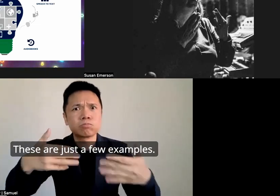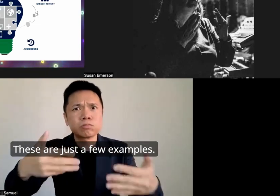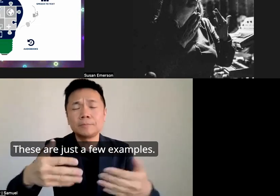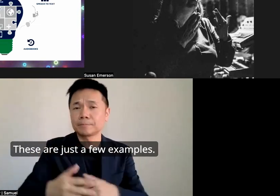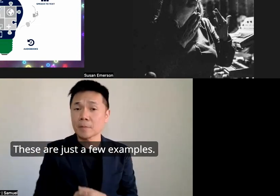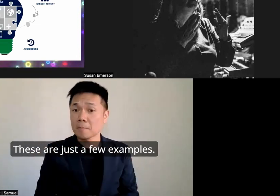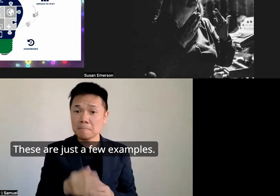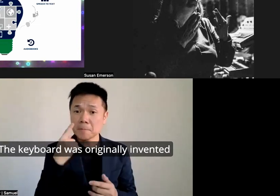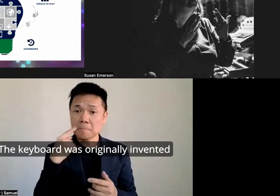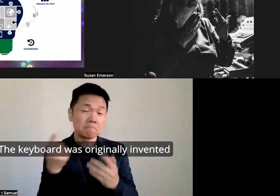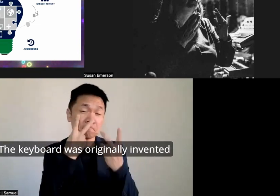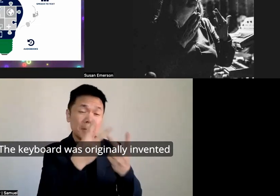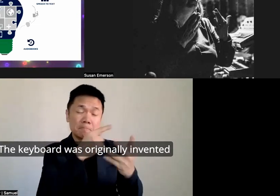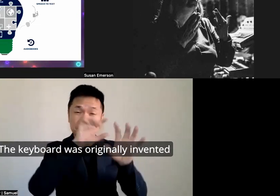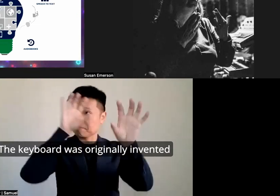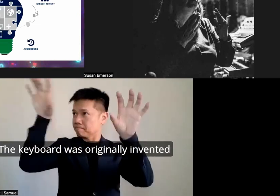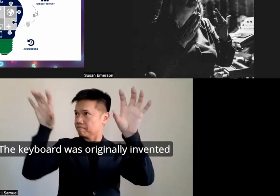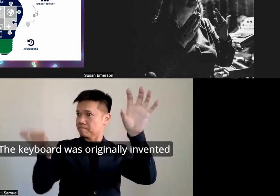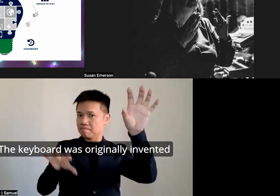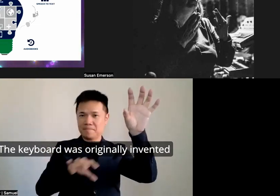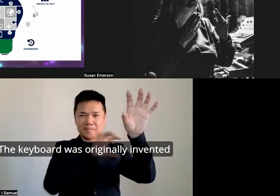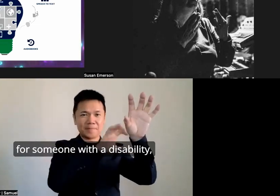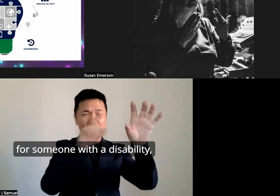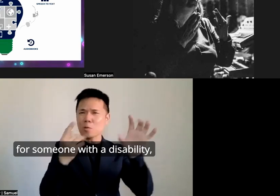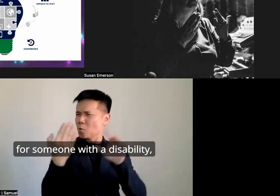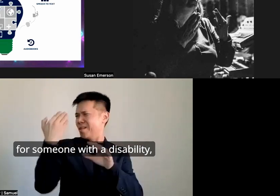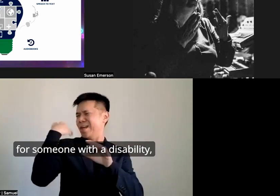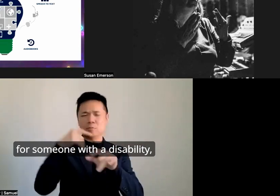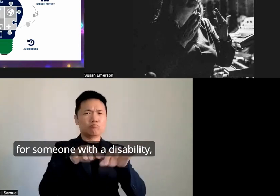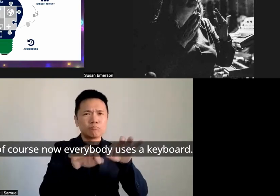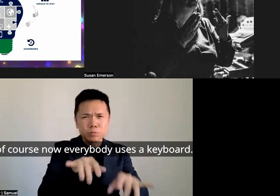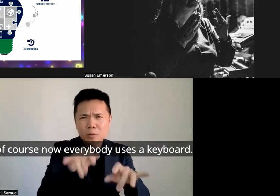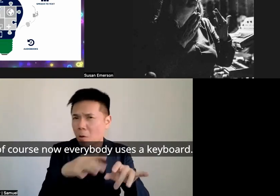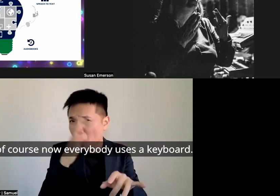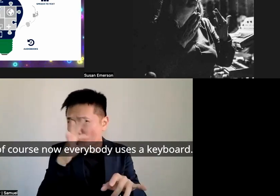few examples the keyboard was originally invented for someone with the disability and of course now